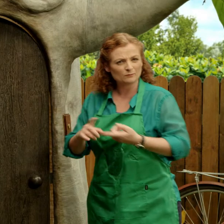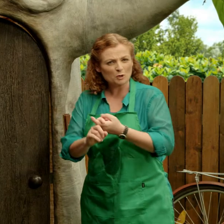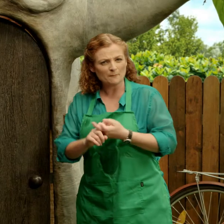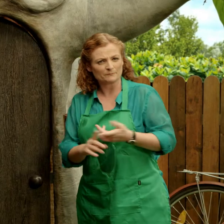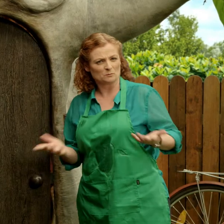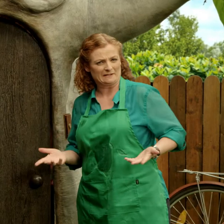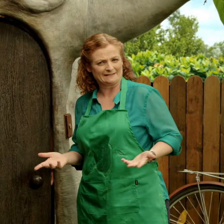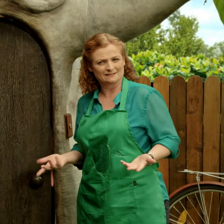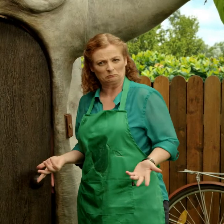Where is Possum?